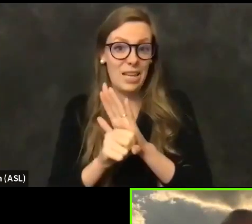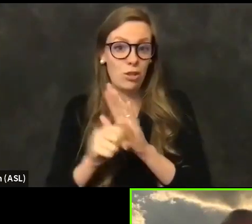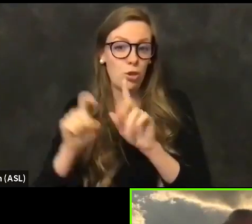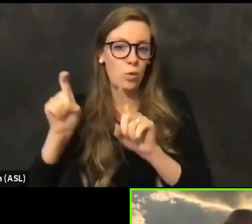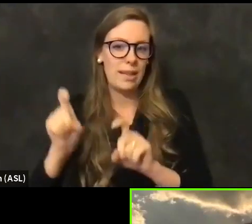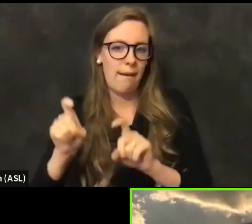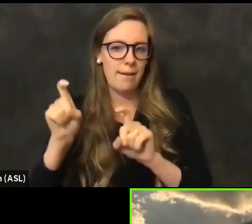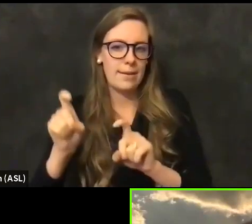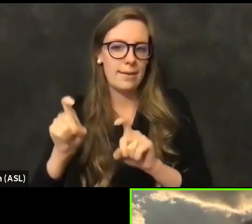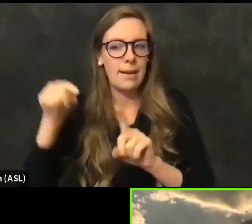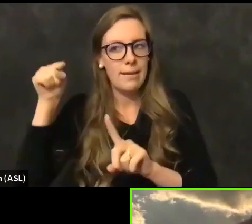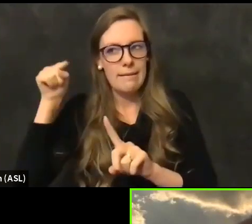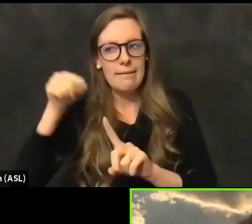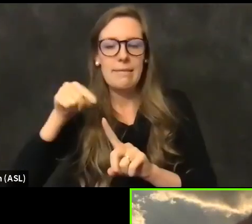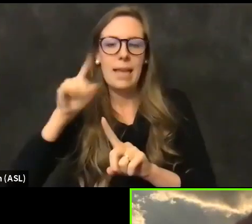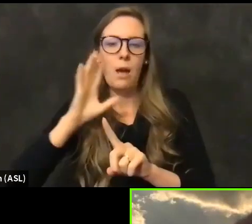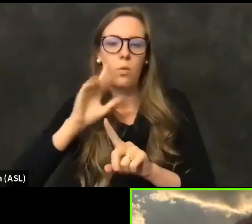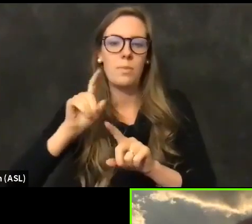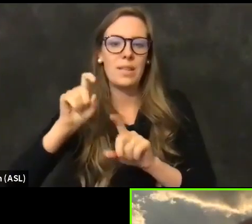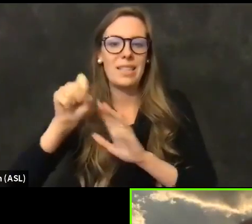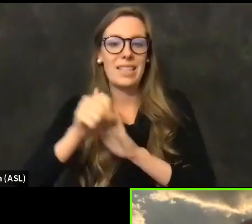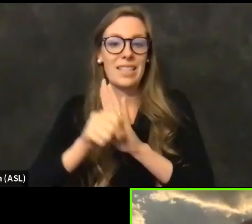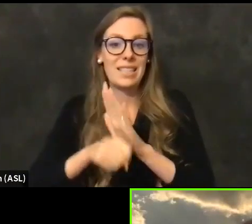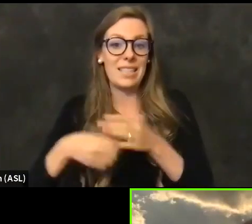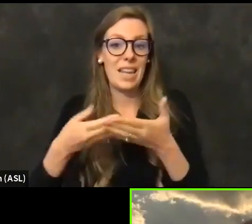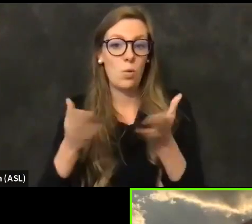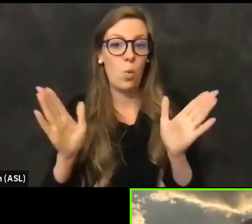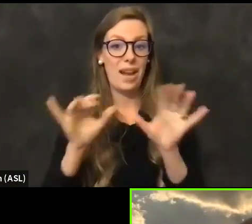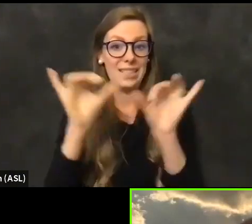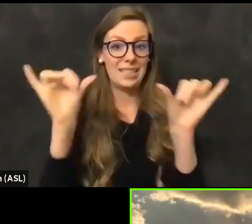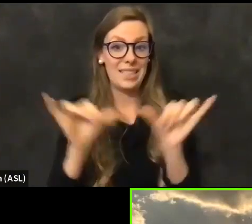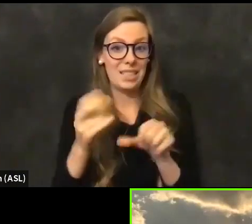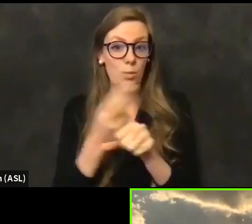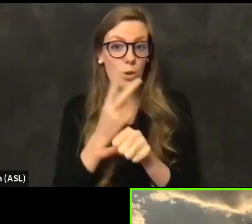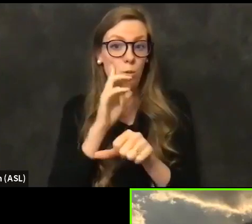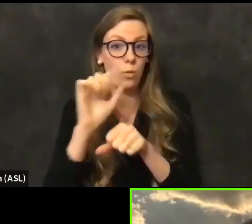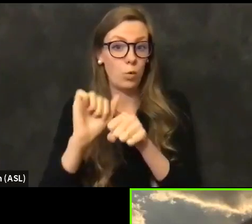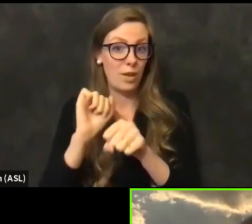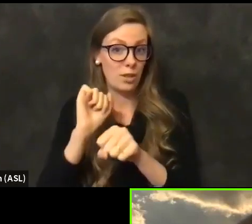is going to be the statewide system for reservations that is run by Accenture.